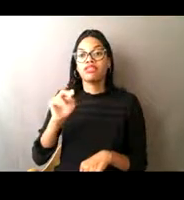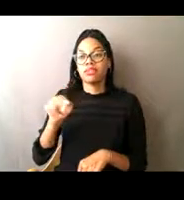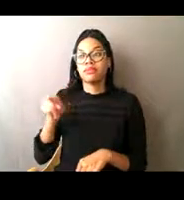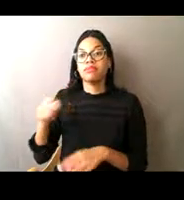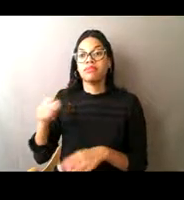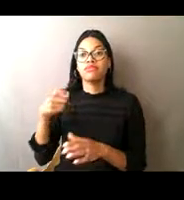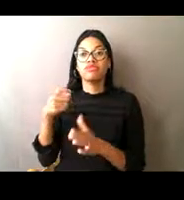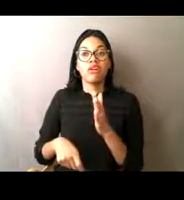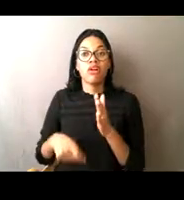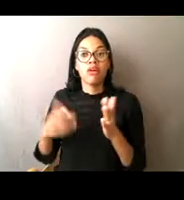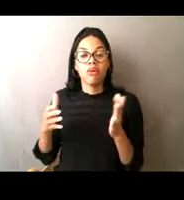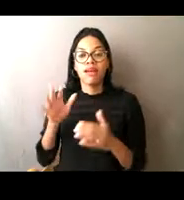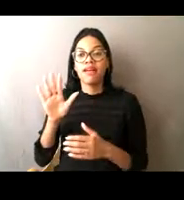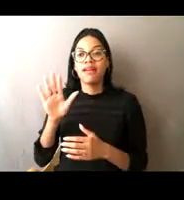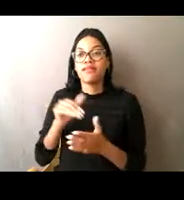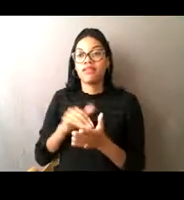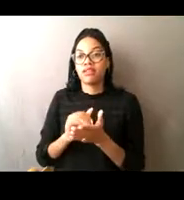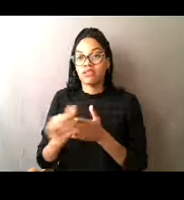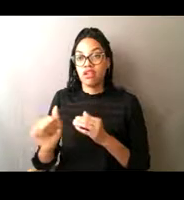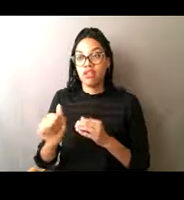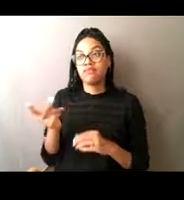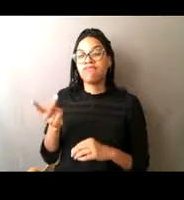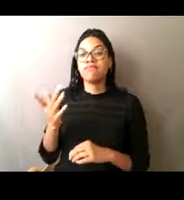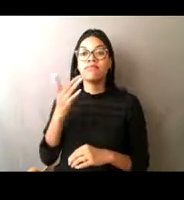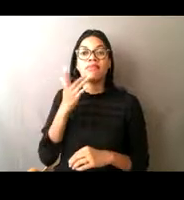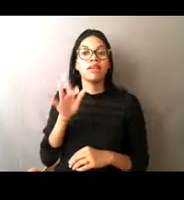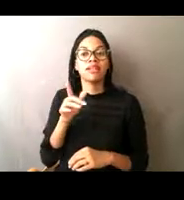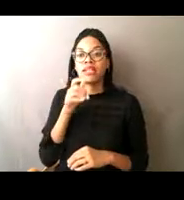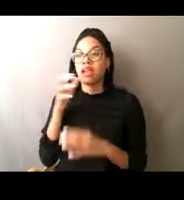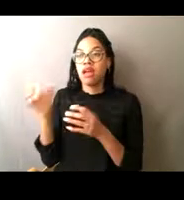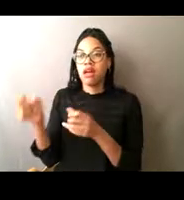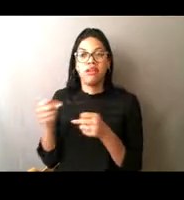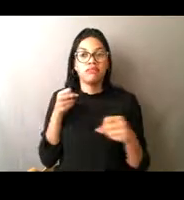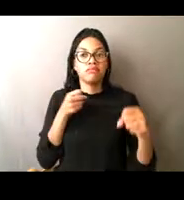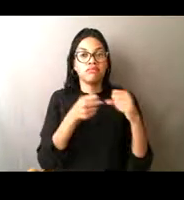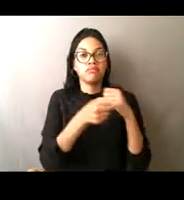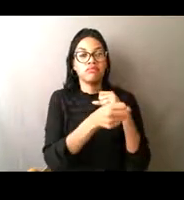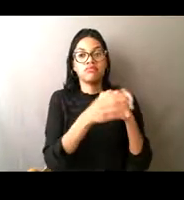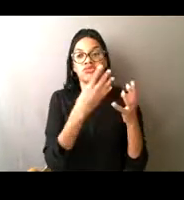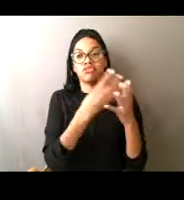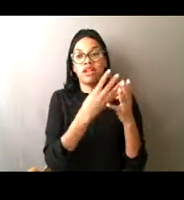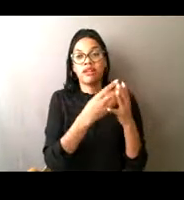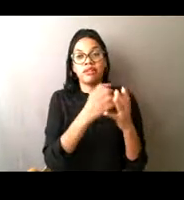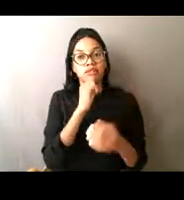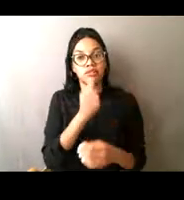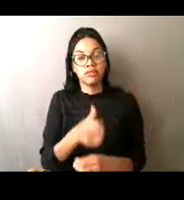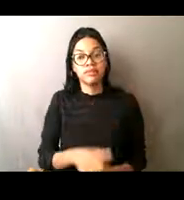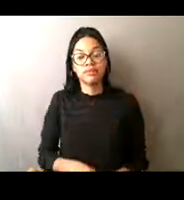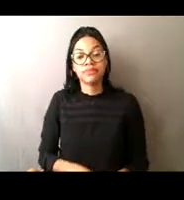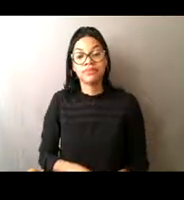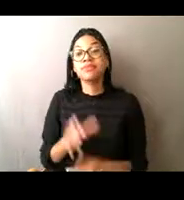because they didn't have to go to jail. In some situations, in some investigations, we have some people that went to jail